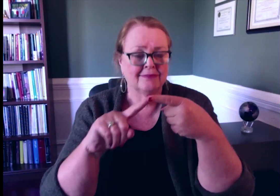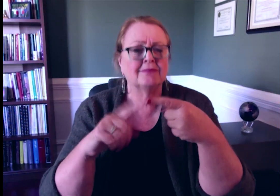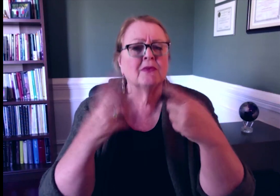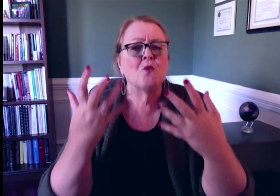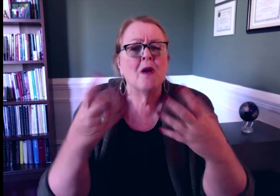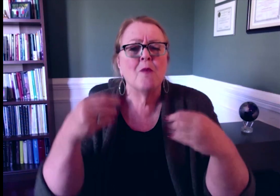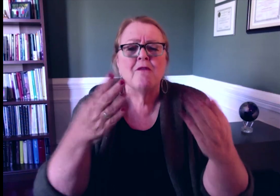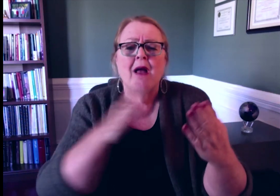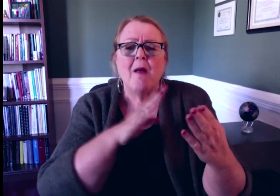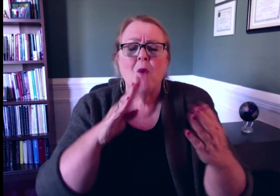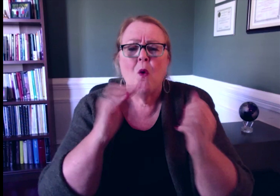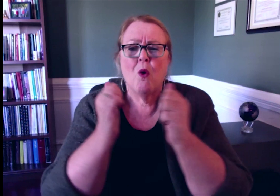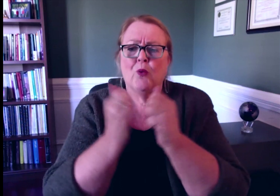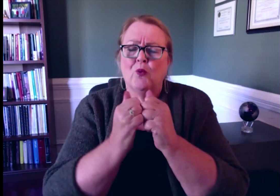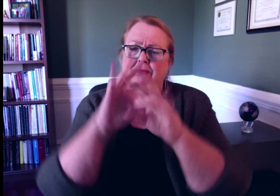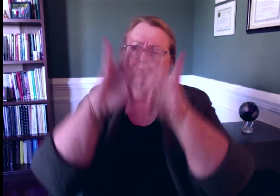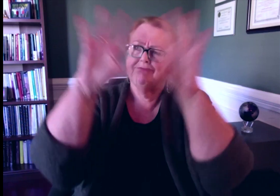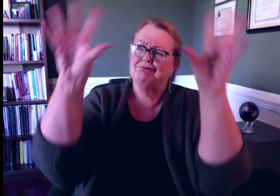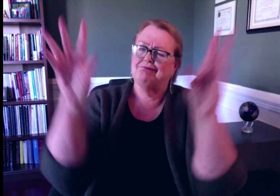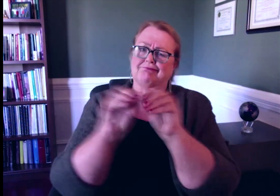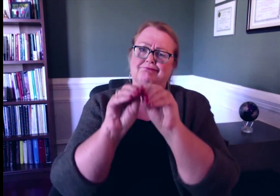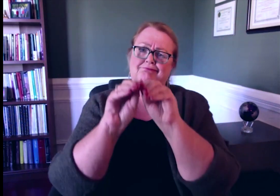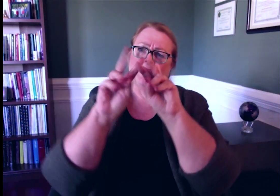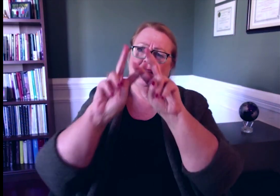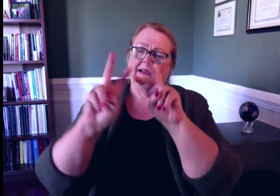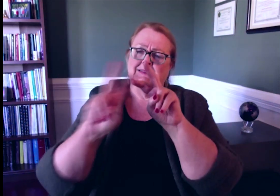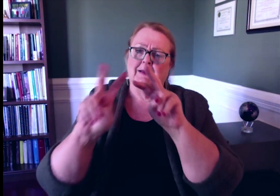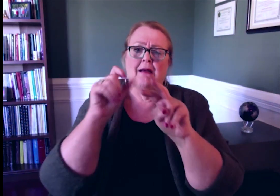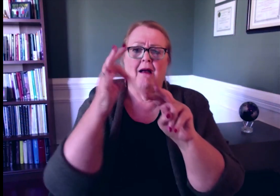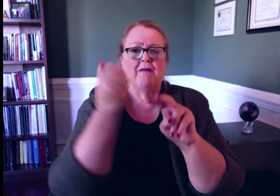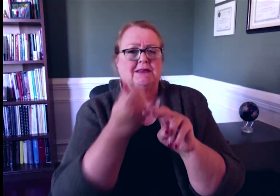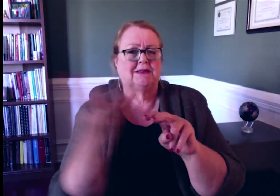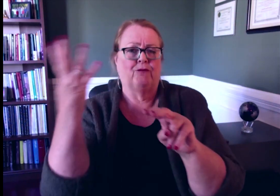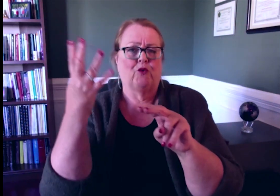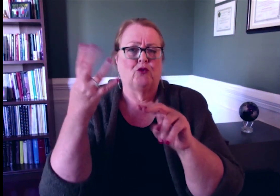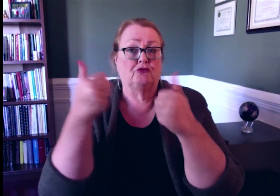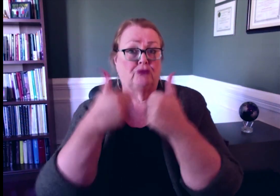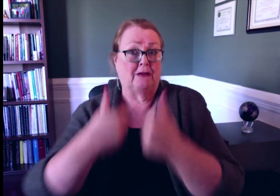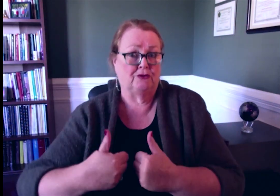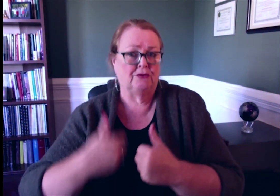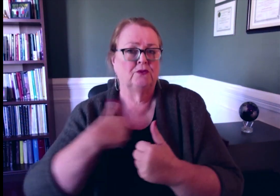The first purpose is to give the board an overall analysis of several challenges that